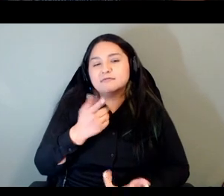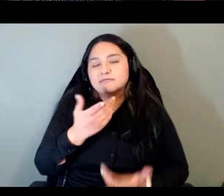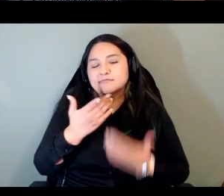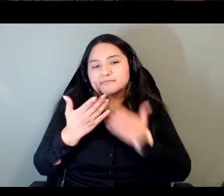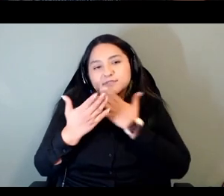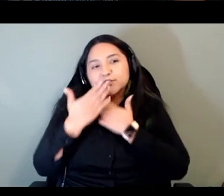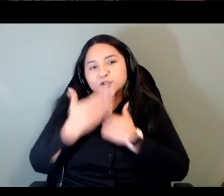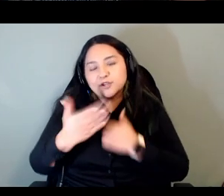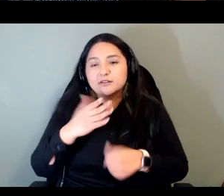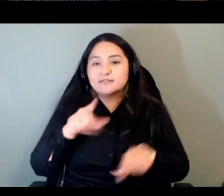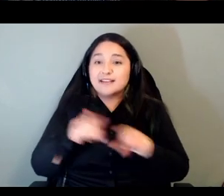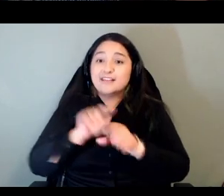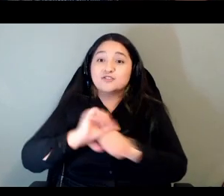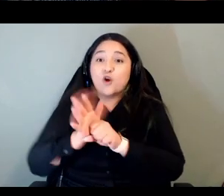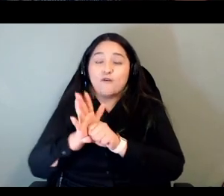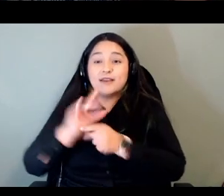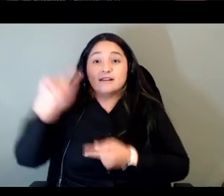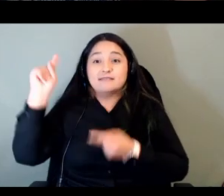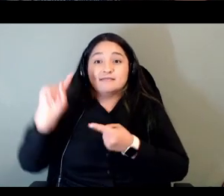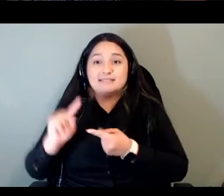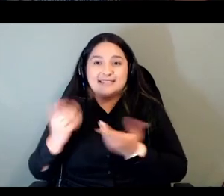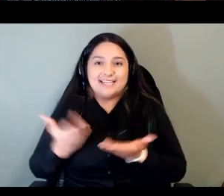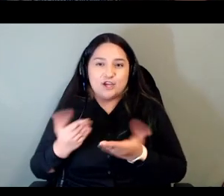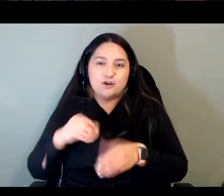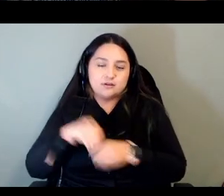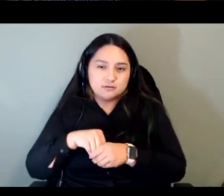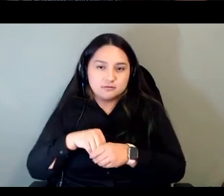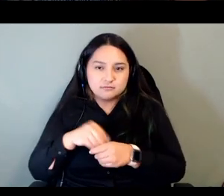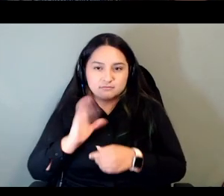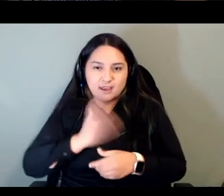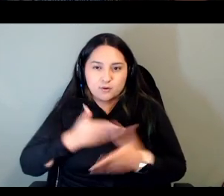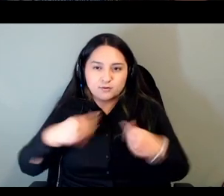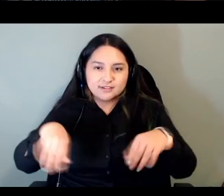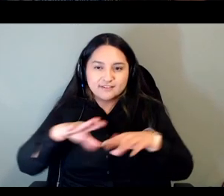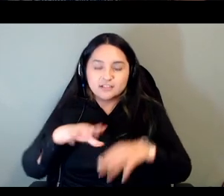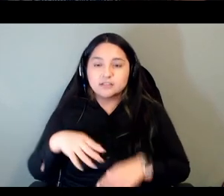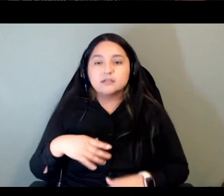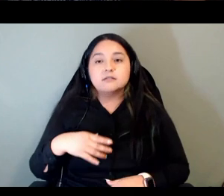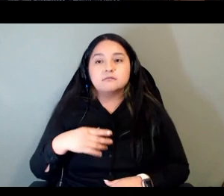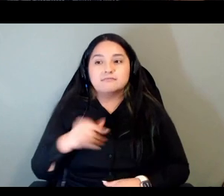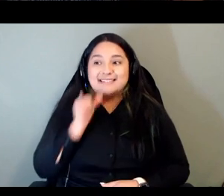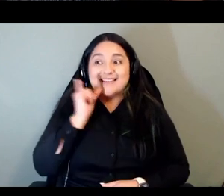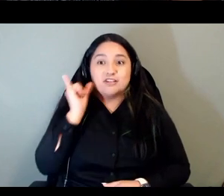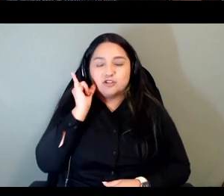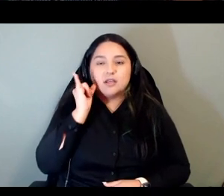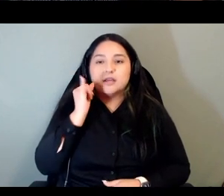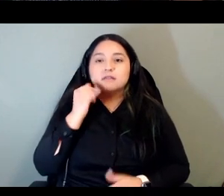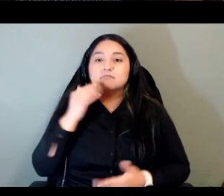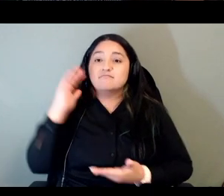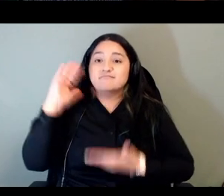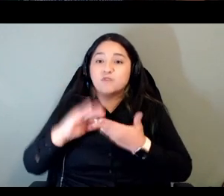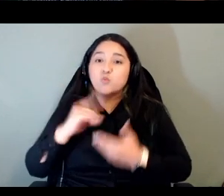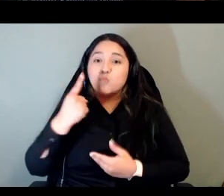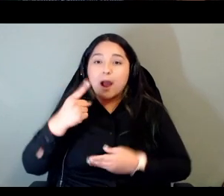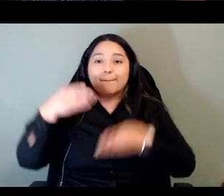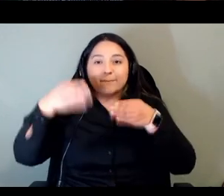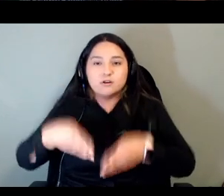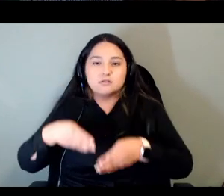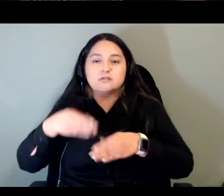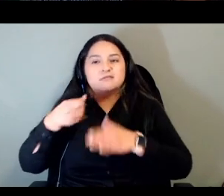um as of yesterday we have one person with cobit in our hospital which is a big deal